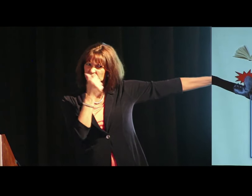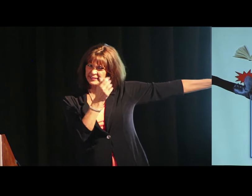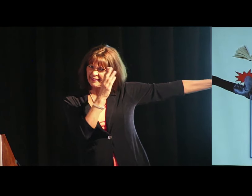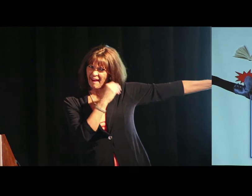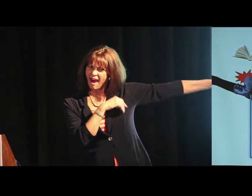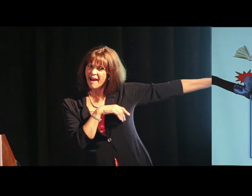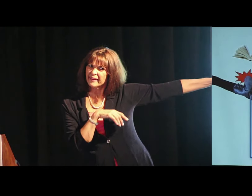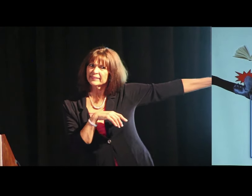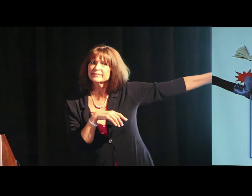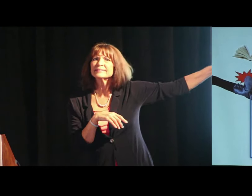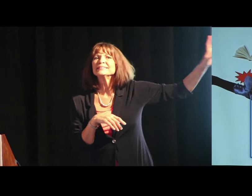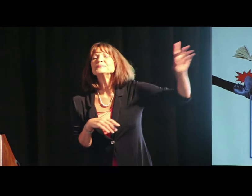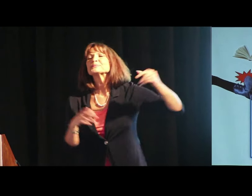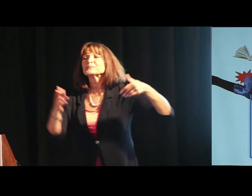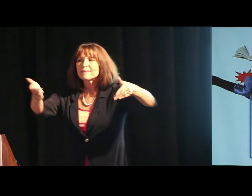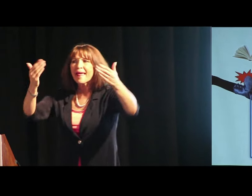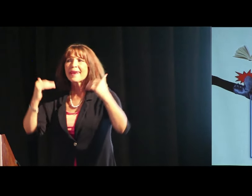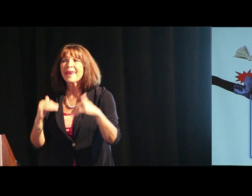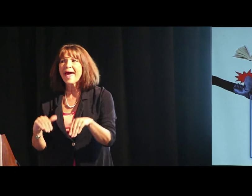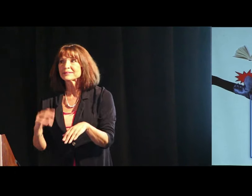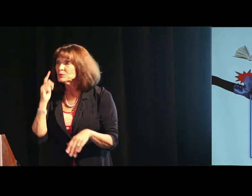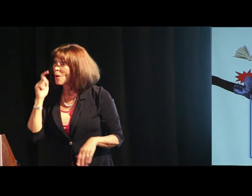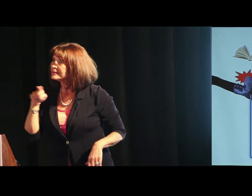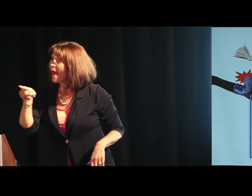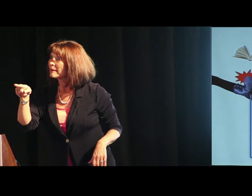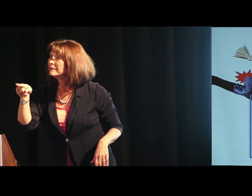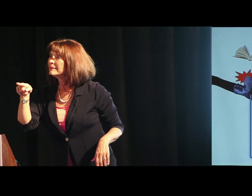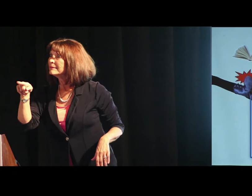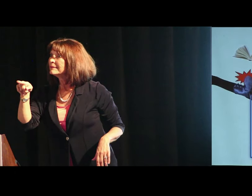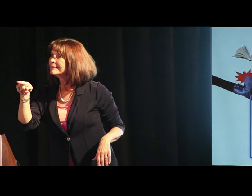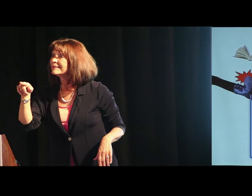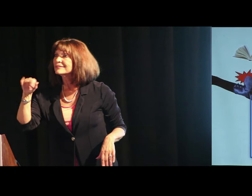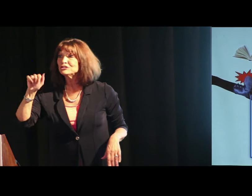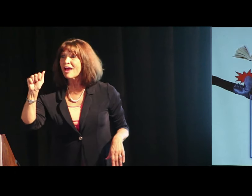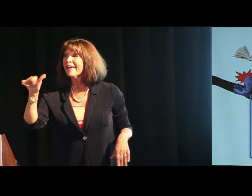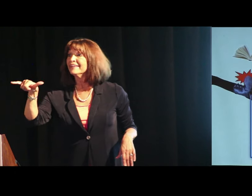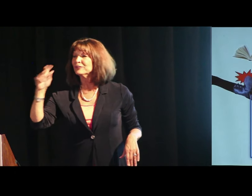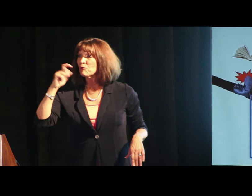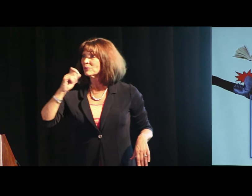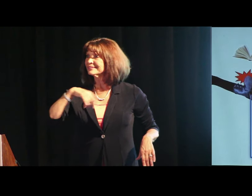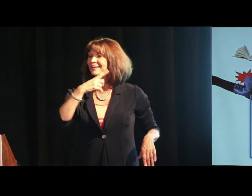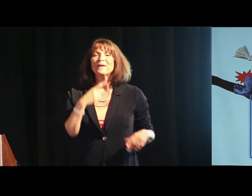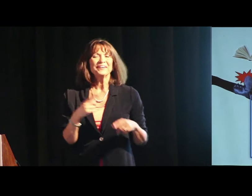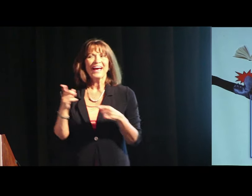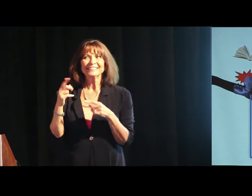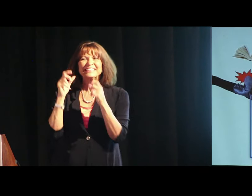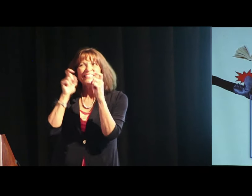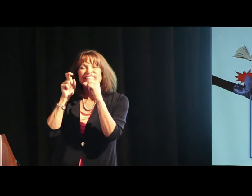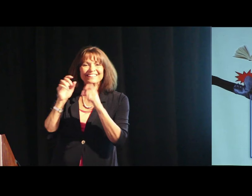to see that guy, too, huh? Look at that picture. Did you notice that already? There's two ways